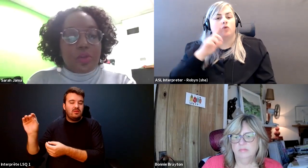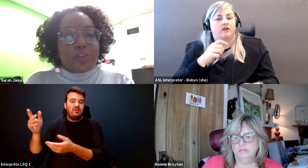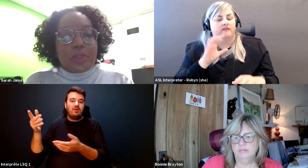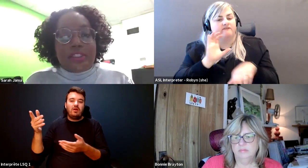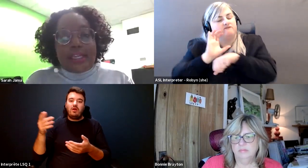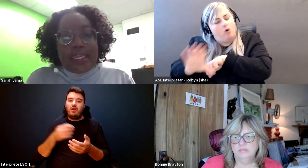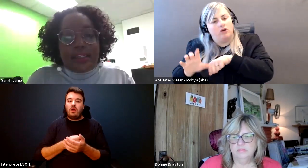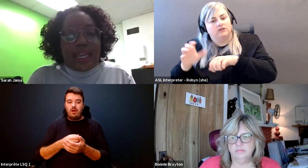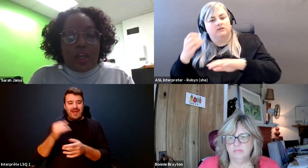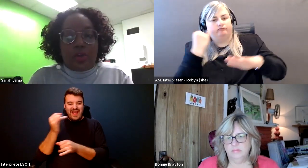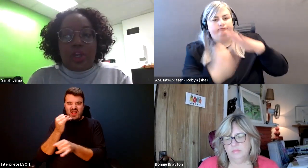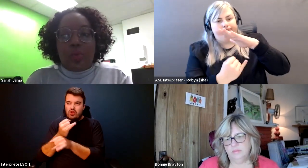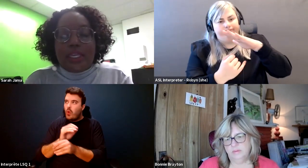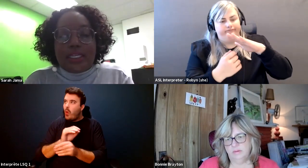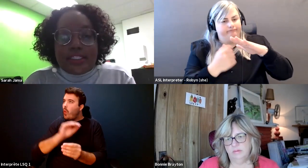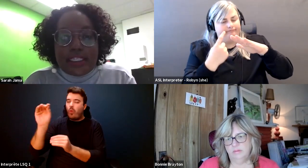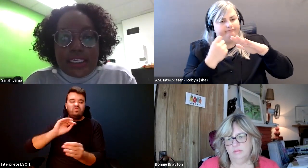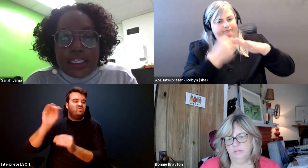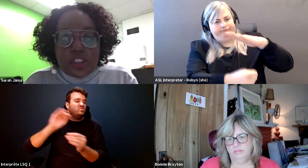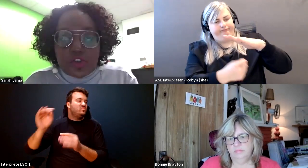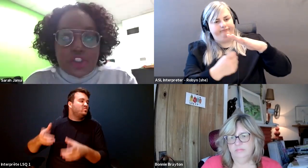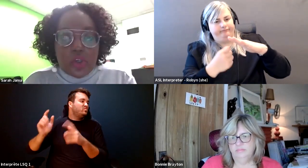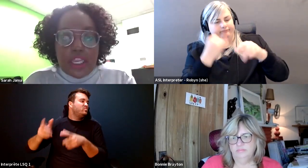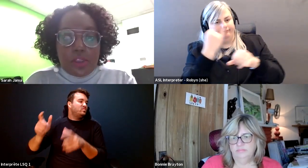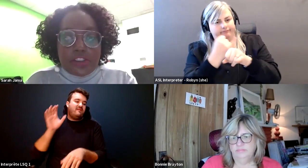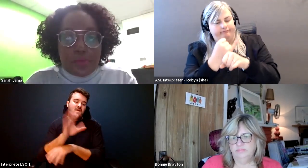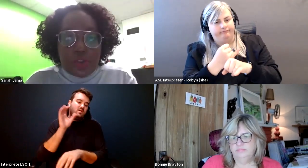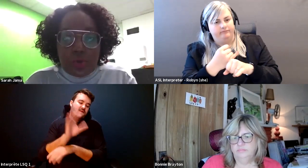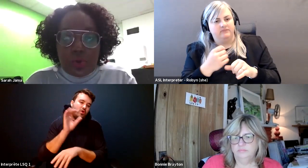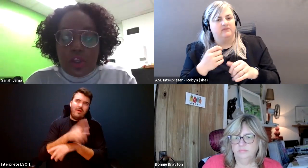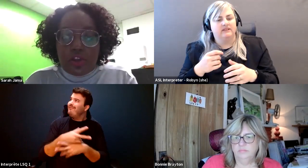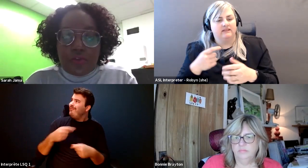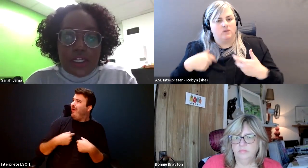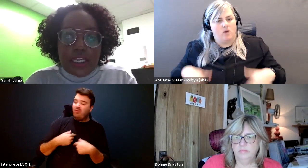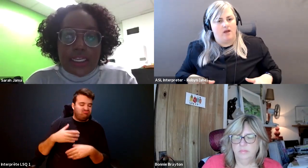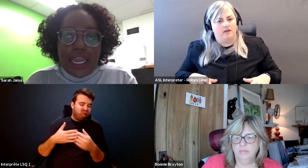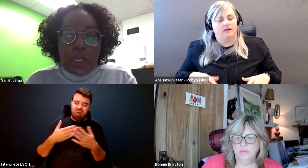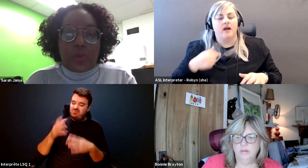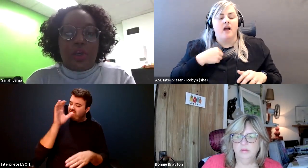Sarah Jama: And learned about today, and how we can see structural able isn't through funding and how.